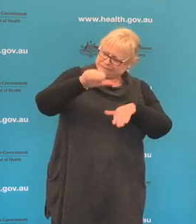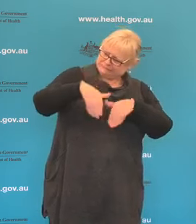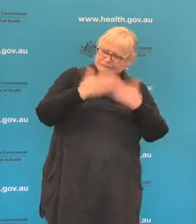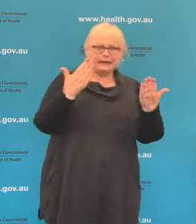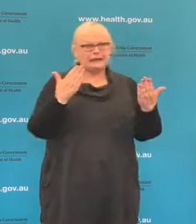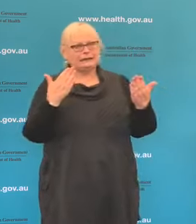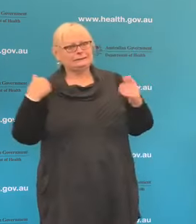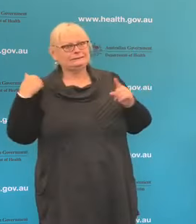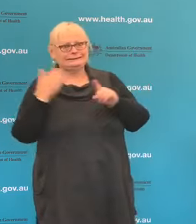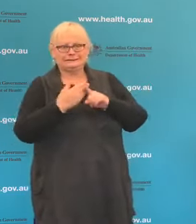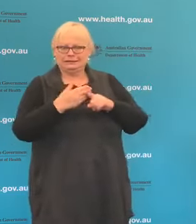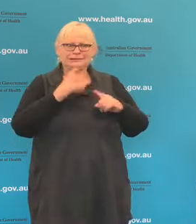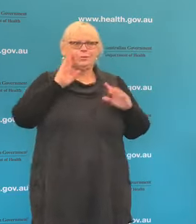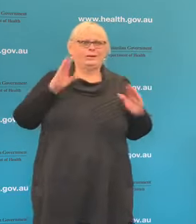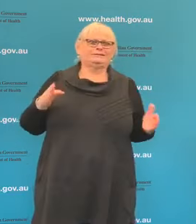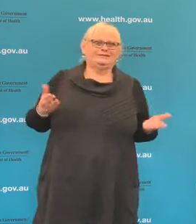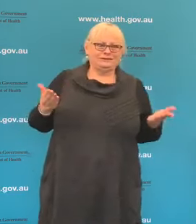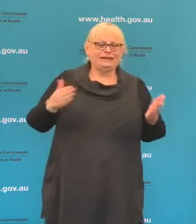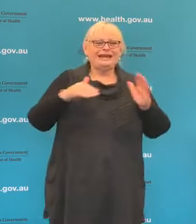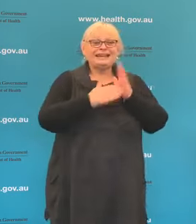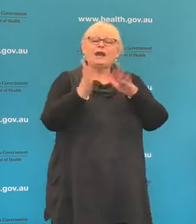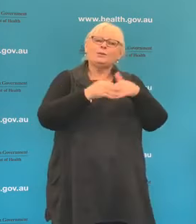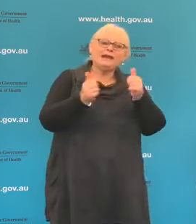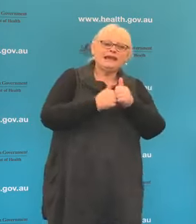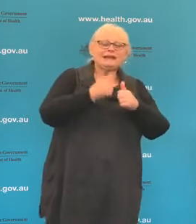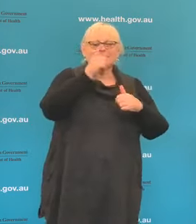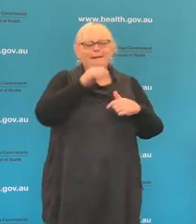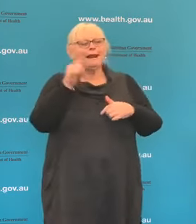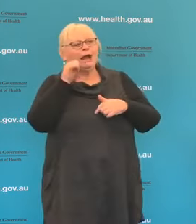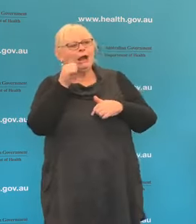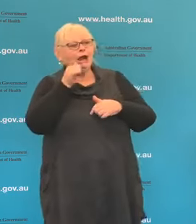pretty extraordinary. Now that it's the weekend, if people have been putting off